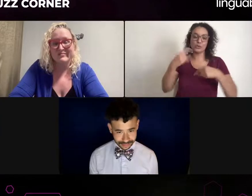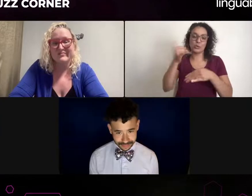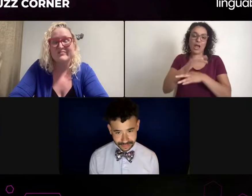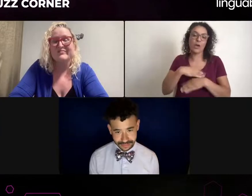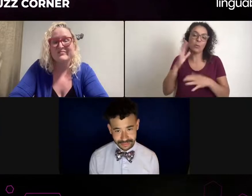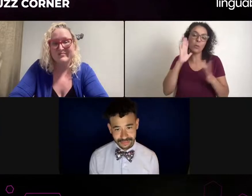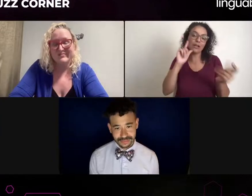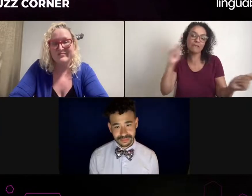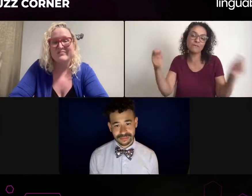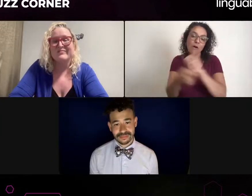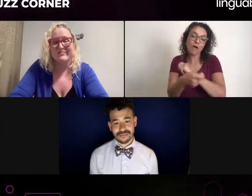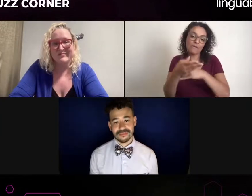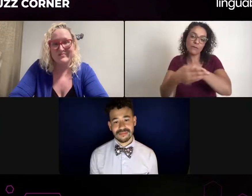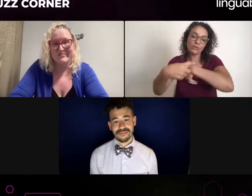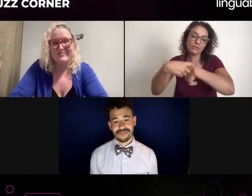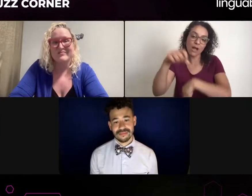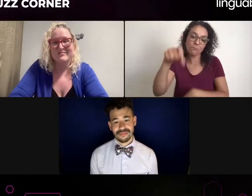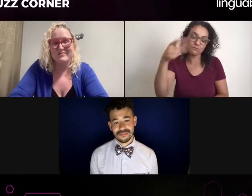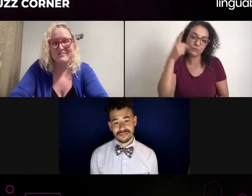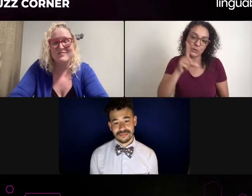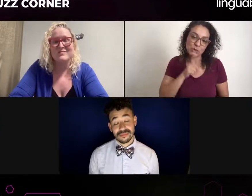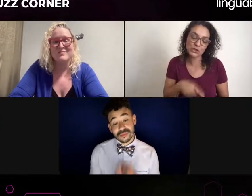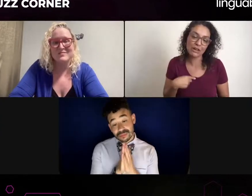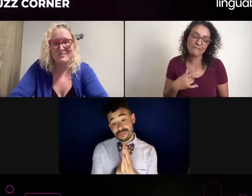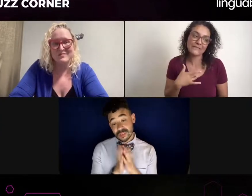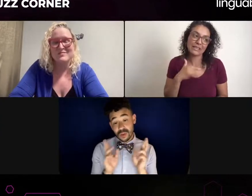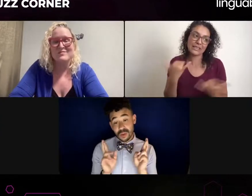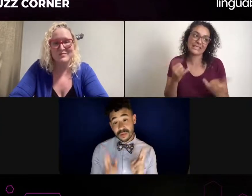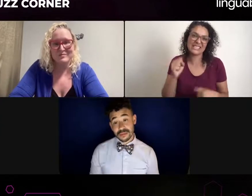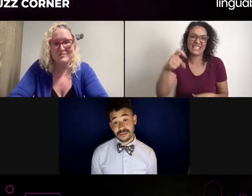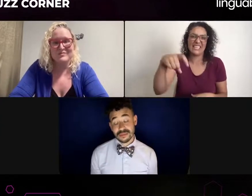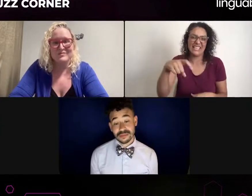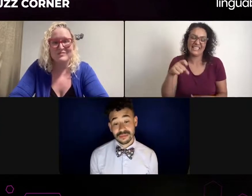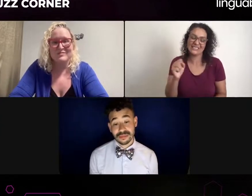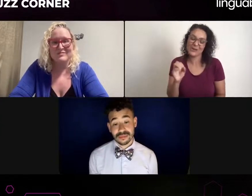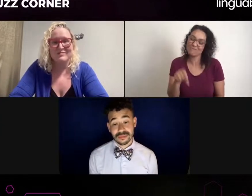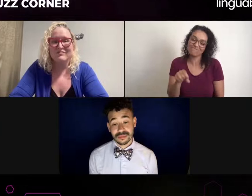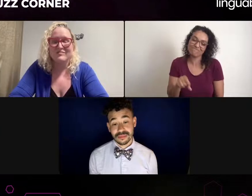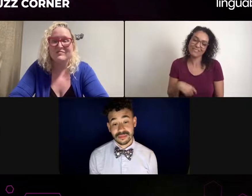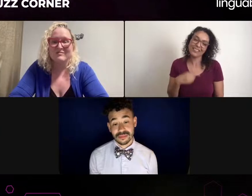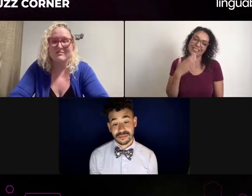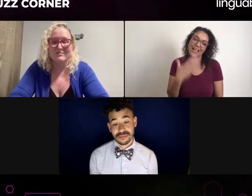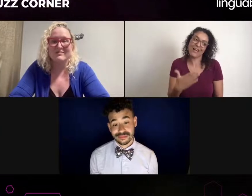the interpreter said to the people on the other side of the table, "Hey, I'm going to be speaking,